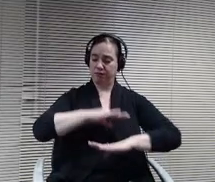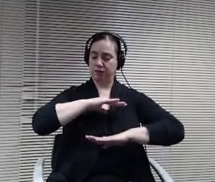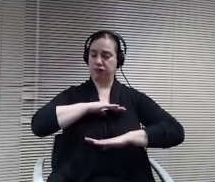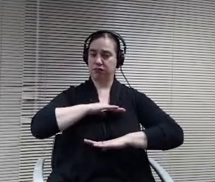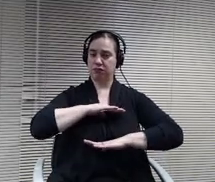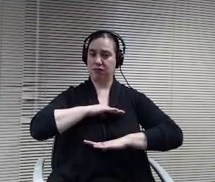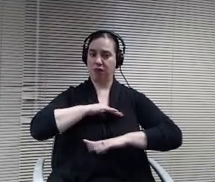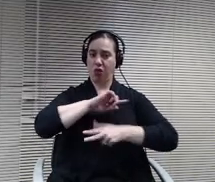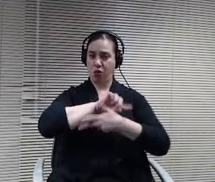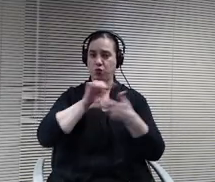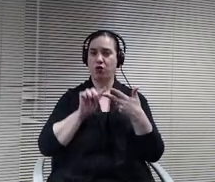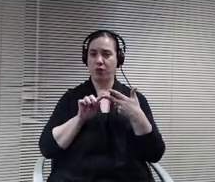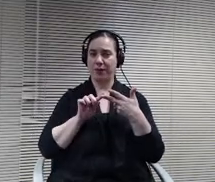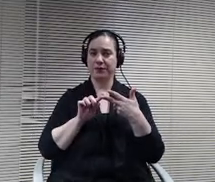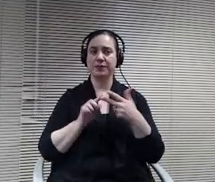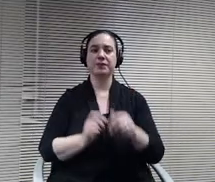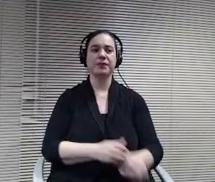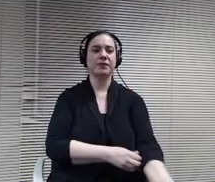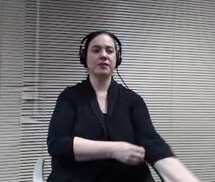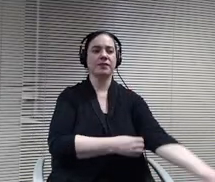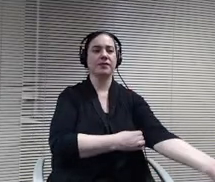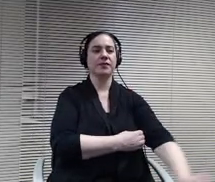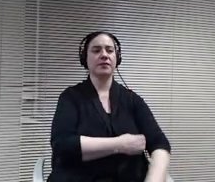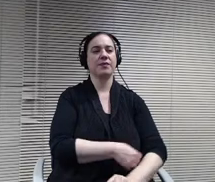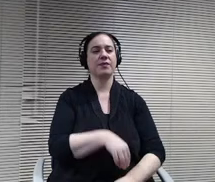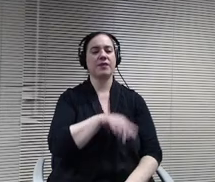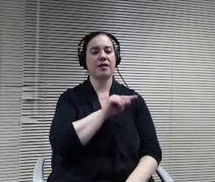Ted Beckman and Marley Gardner. Also part of PJM Construction,